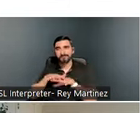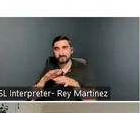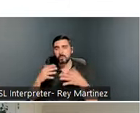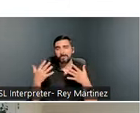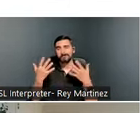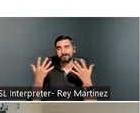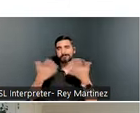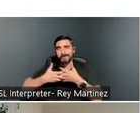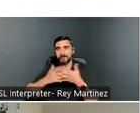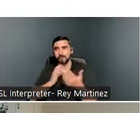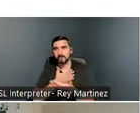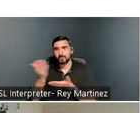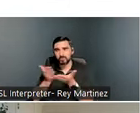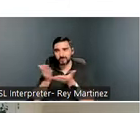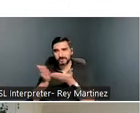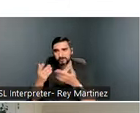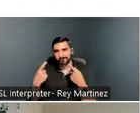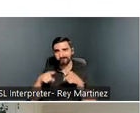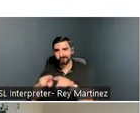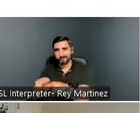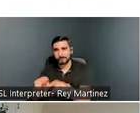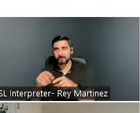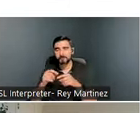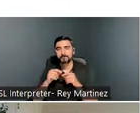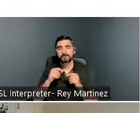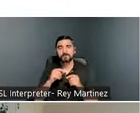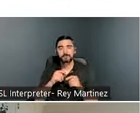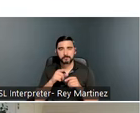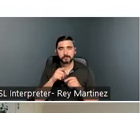and we wanted to make sure that folks feel like they can utilize those services and